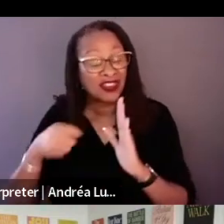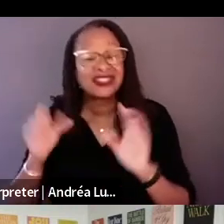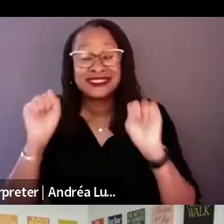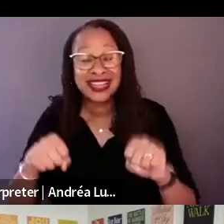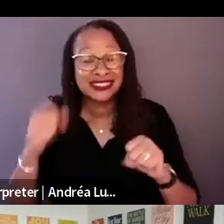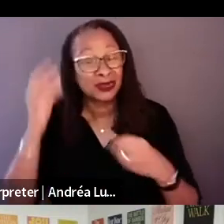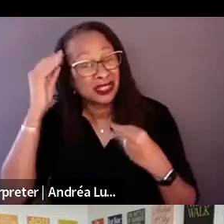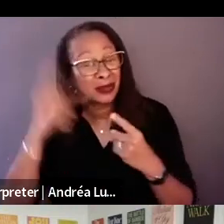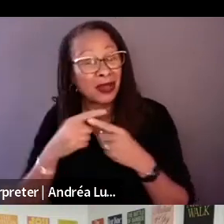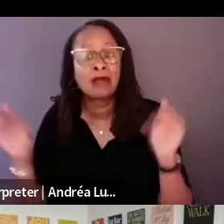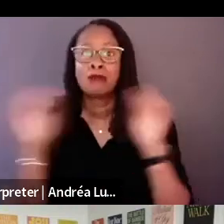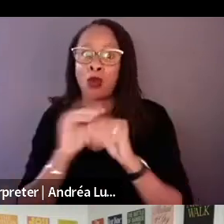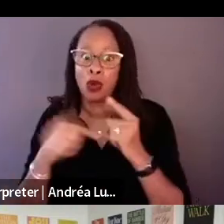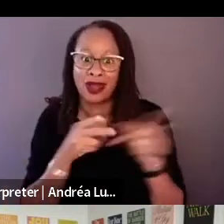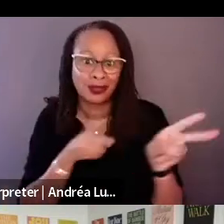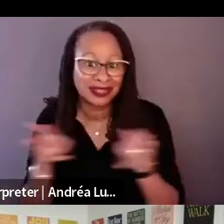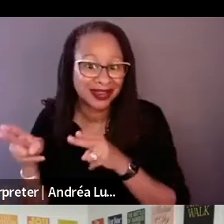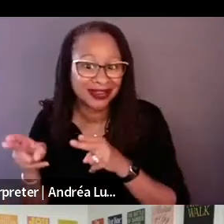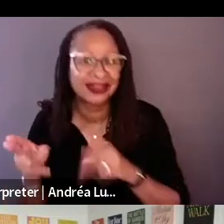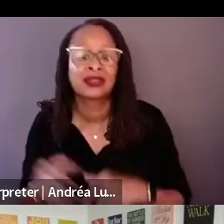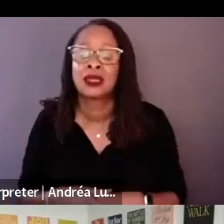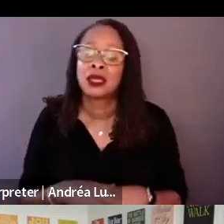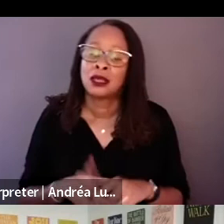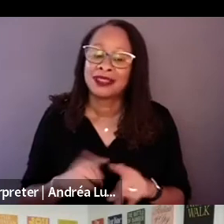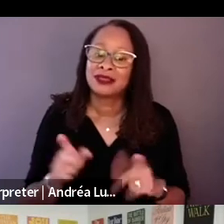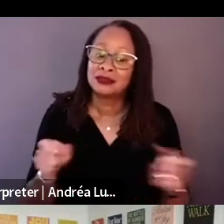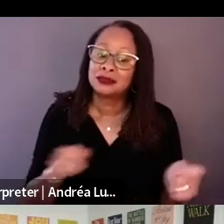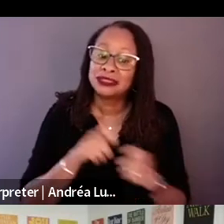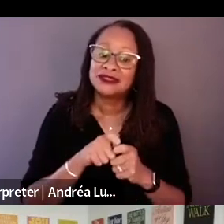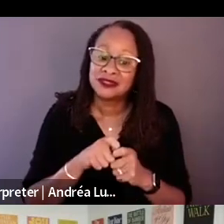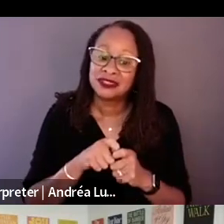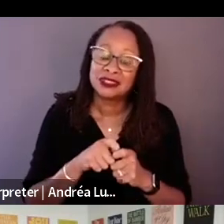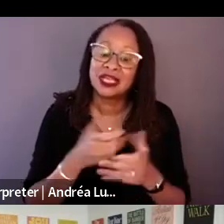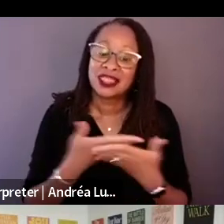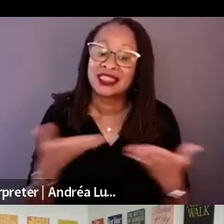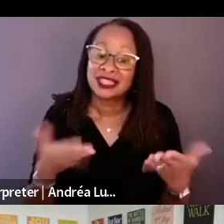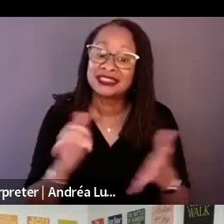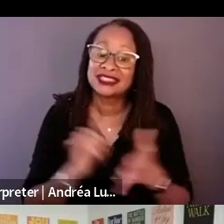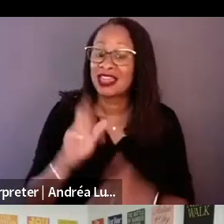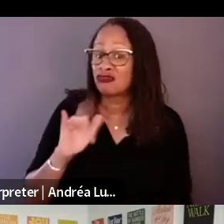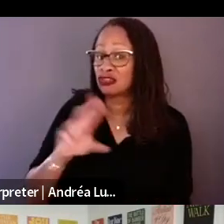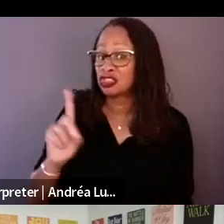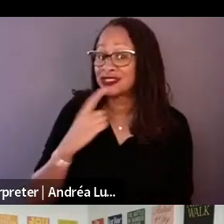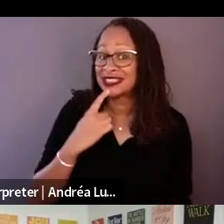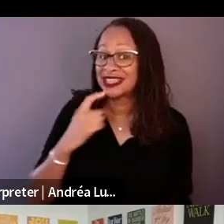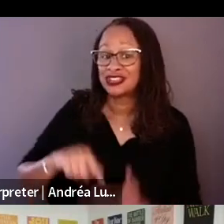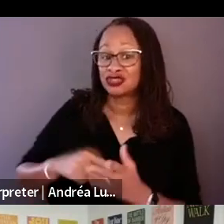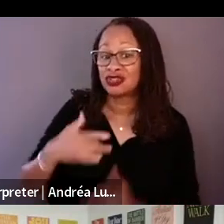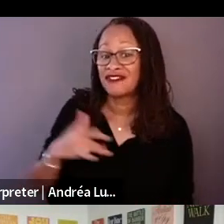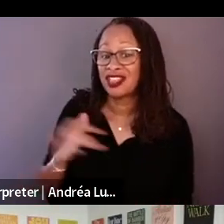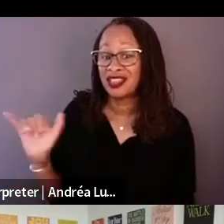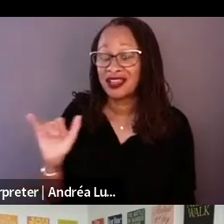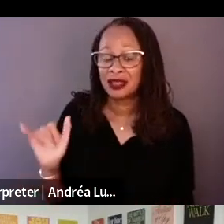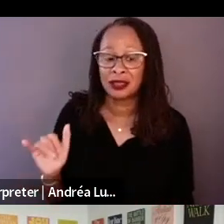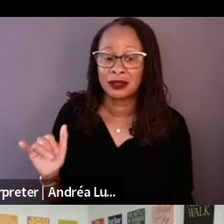things that Richard said that I started to feel like I did not want to put it on camera because he